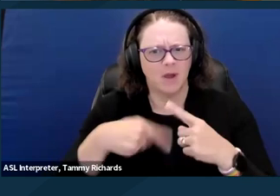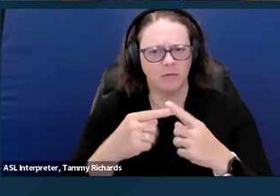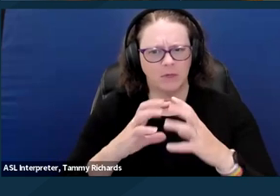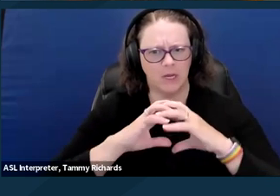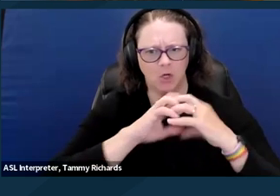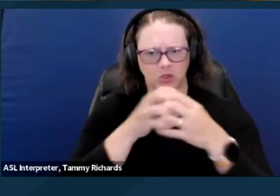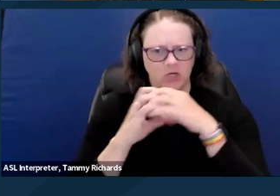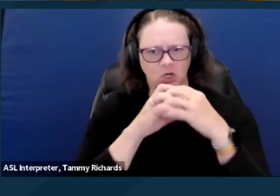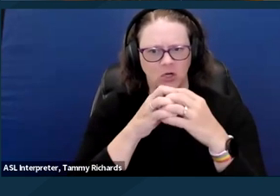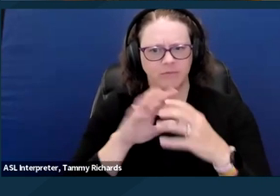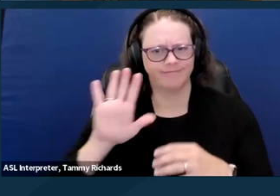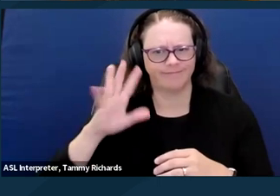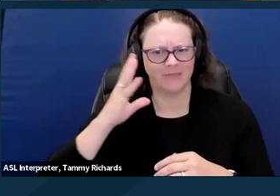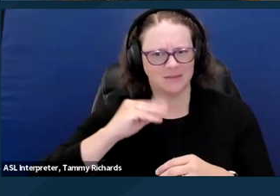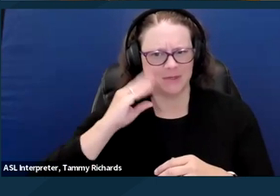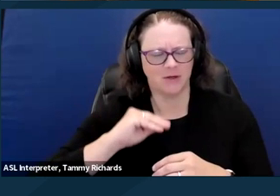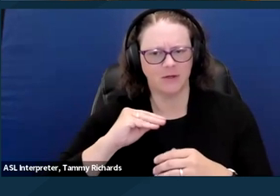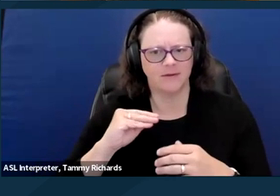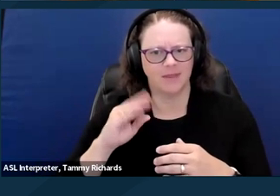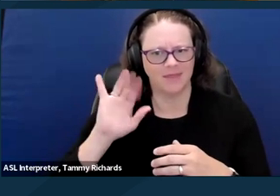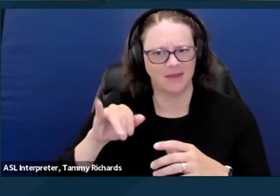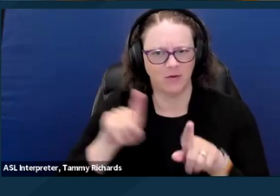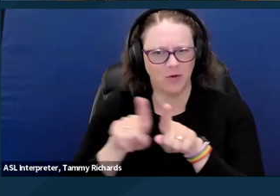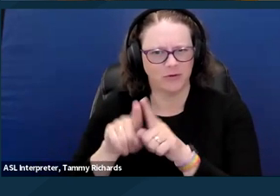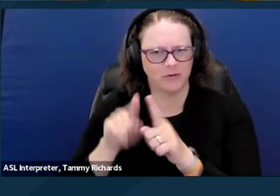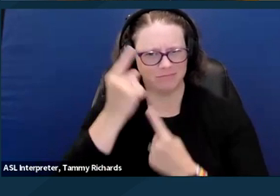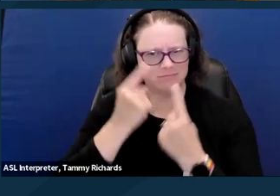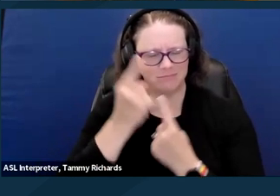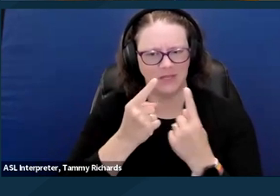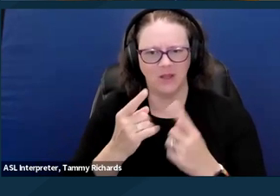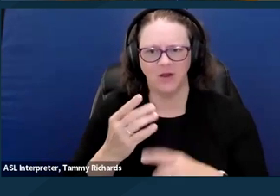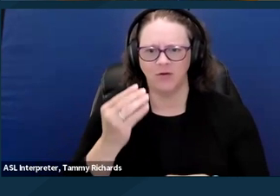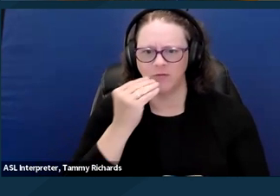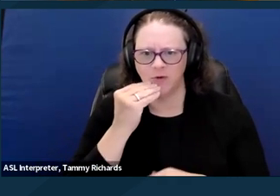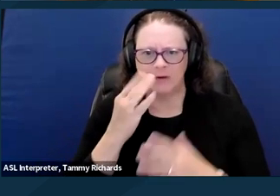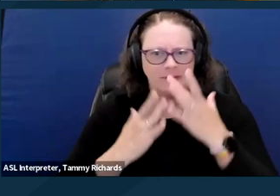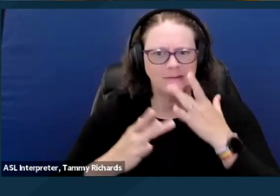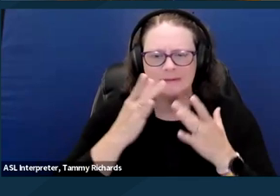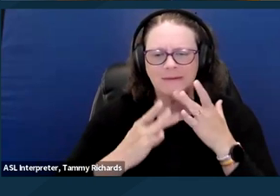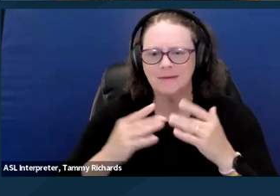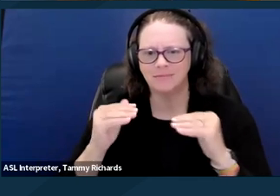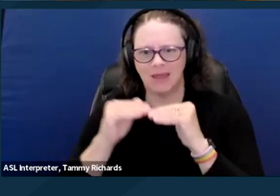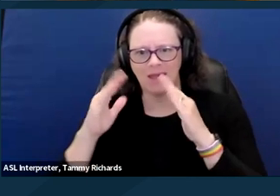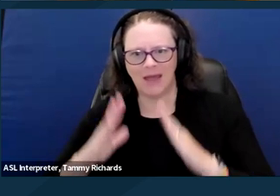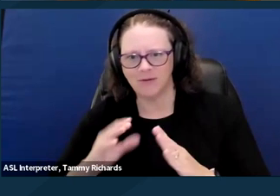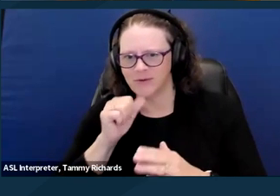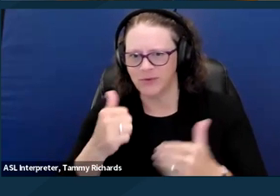their experience of food insecurity, housing instability, the absence of basic material needs